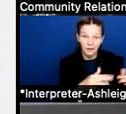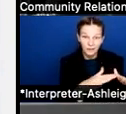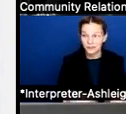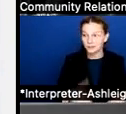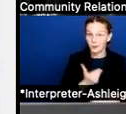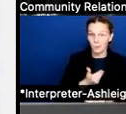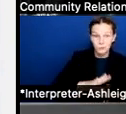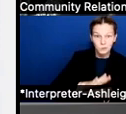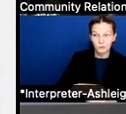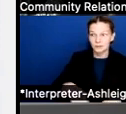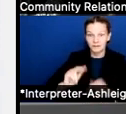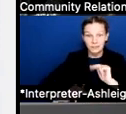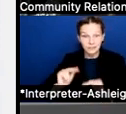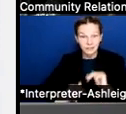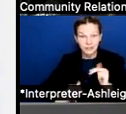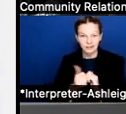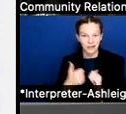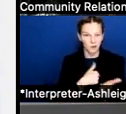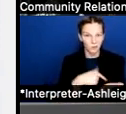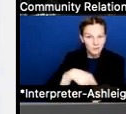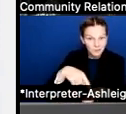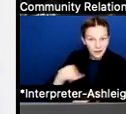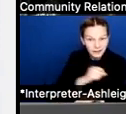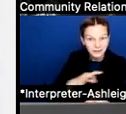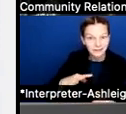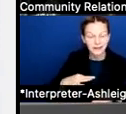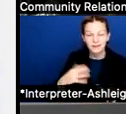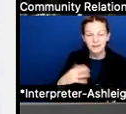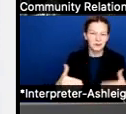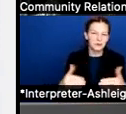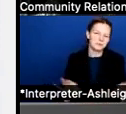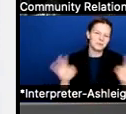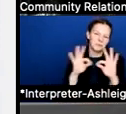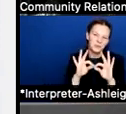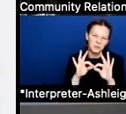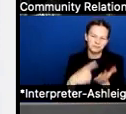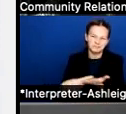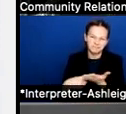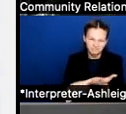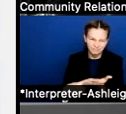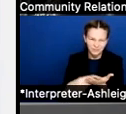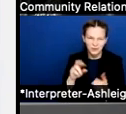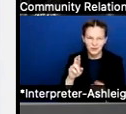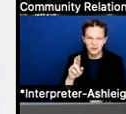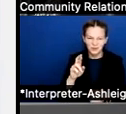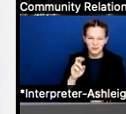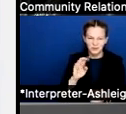to how we're able to compensate staff. And so this is a really important district for us. And Round Rock ISD and school districts across the state are